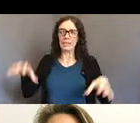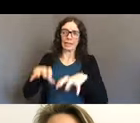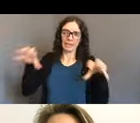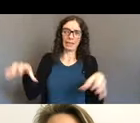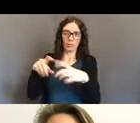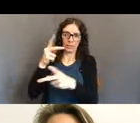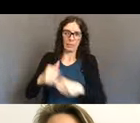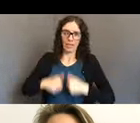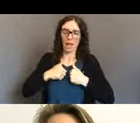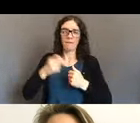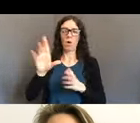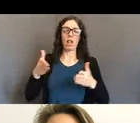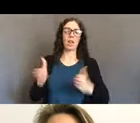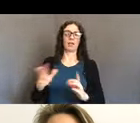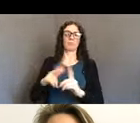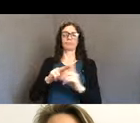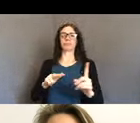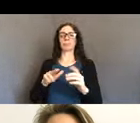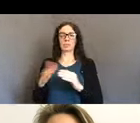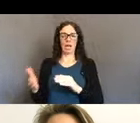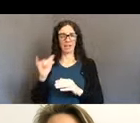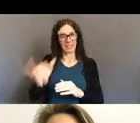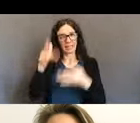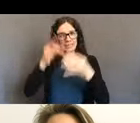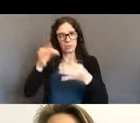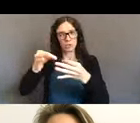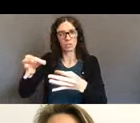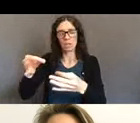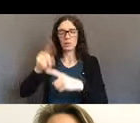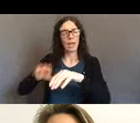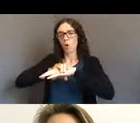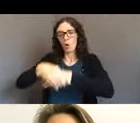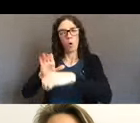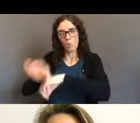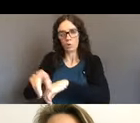a, person with them for any end of life discussions, if they wish them to be there.